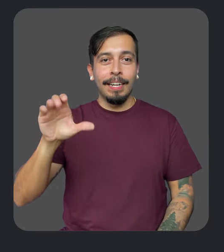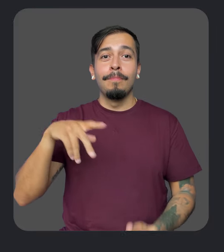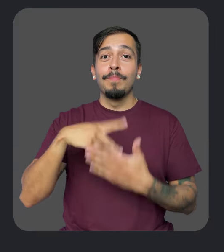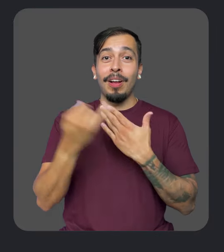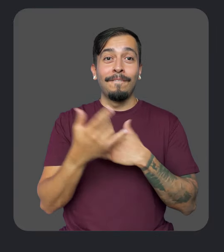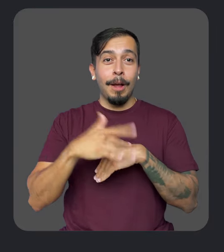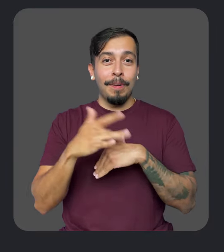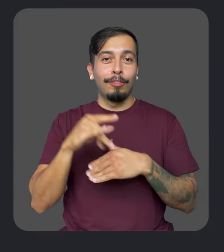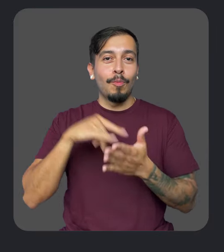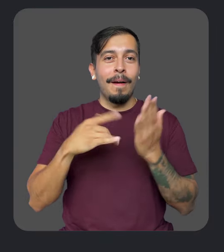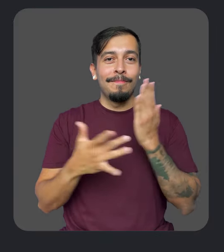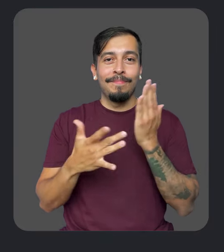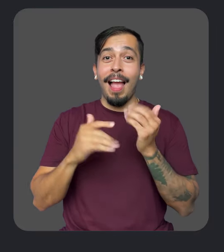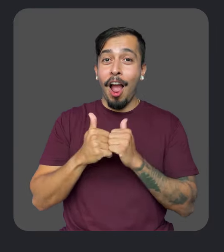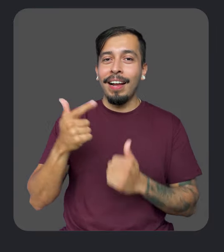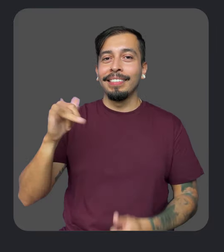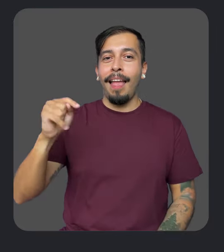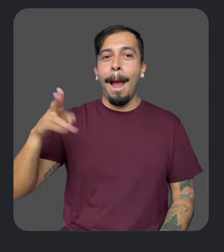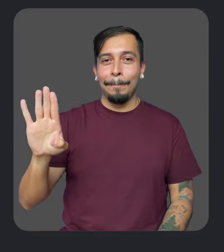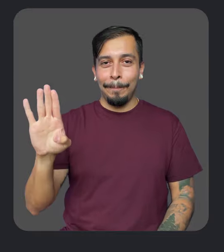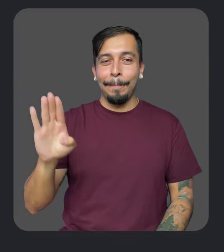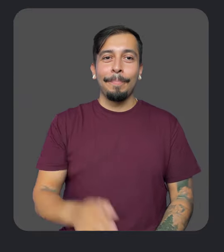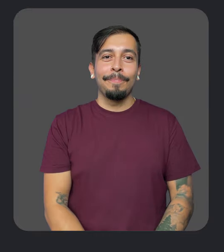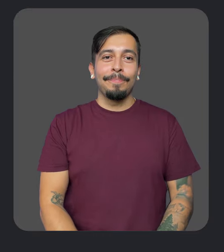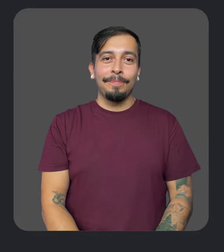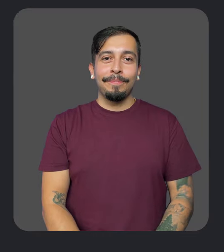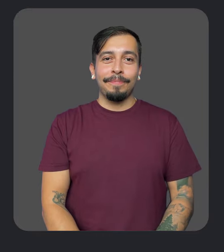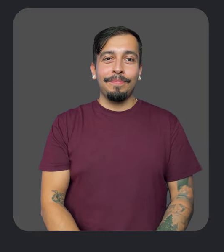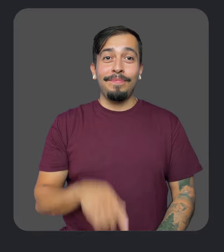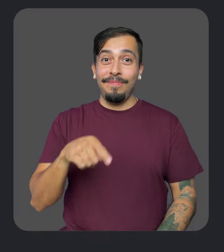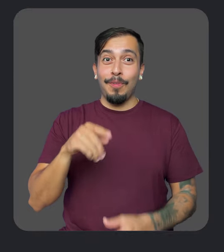Now, the project is available for Android devices via GitHub. This release opens up